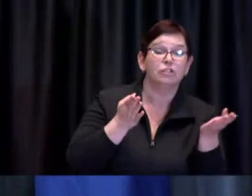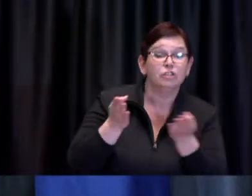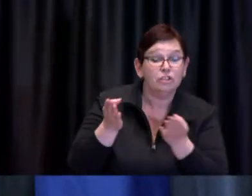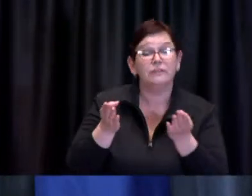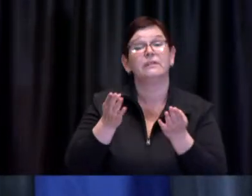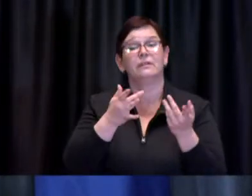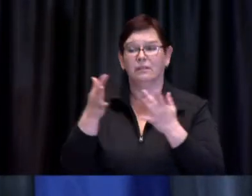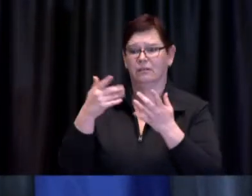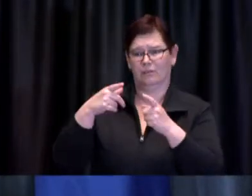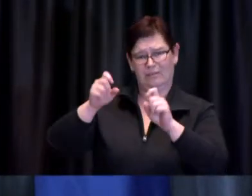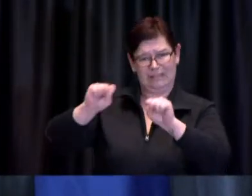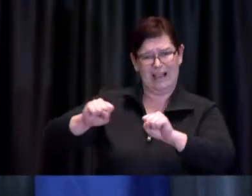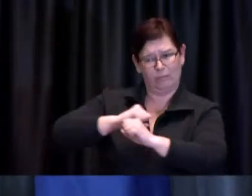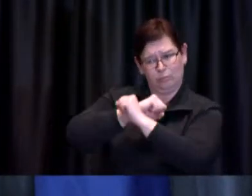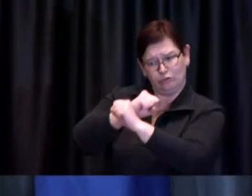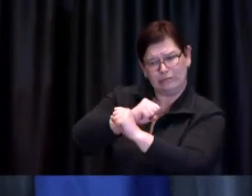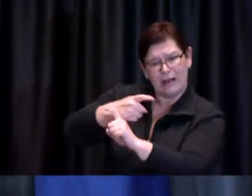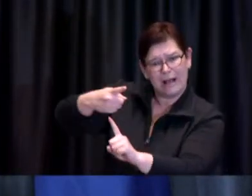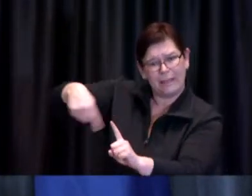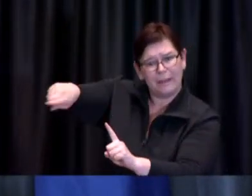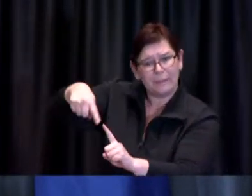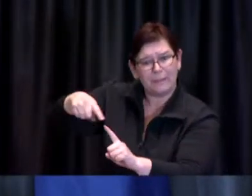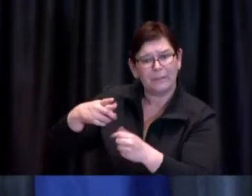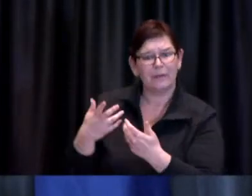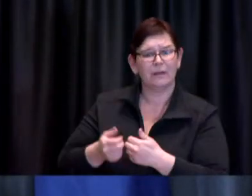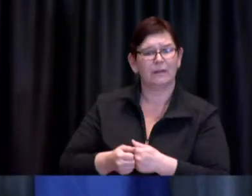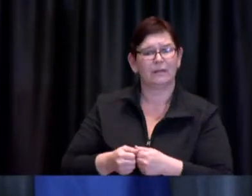function I'll turn it over to the Mayor to see if he has anything further to add.